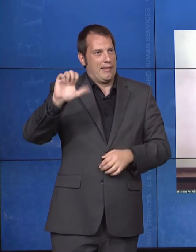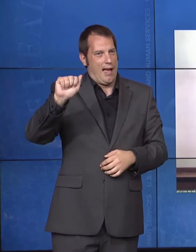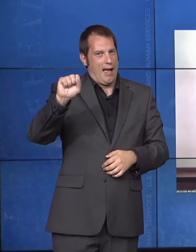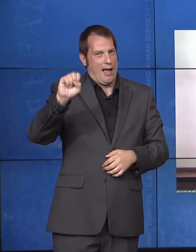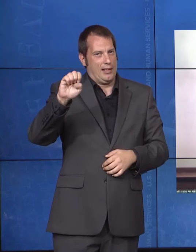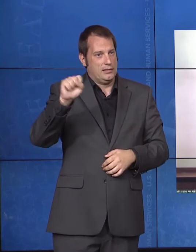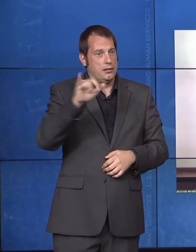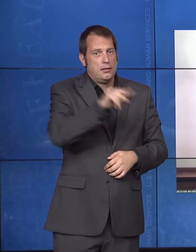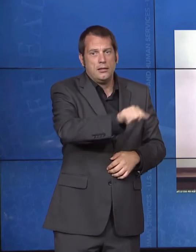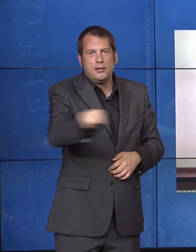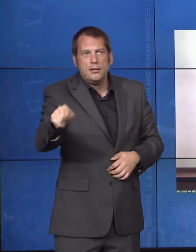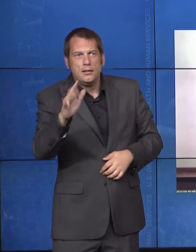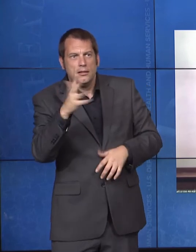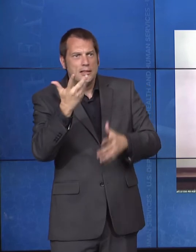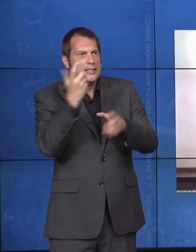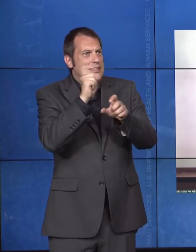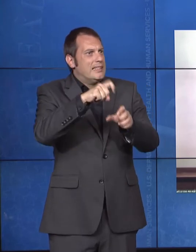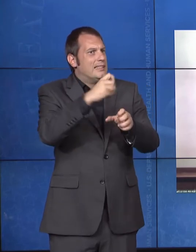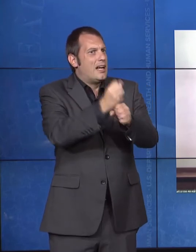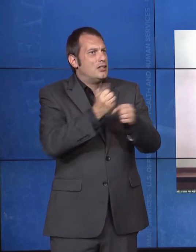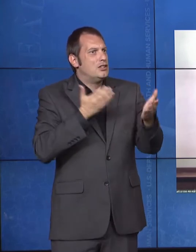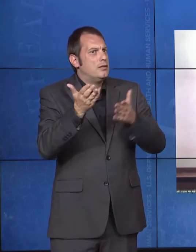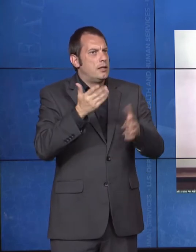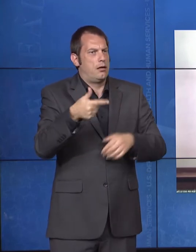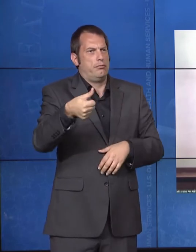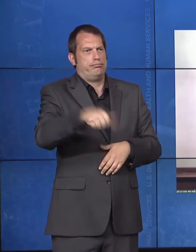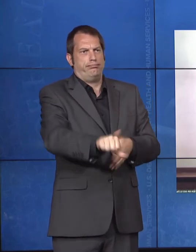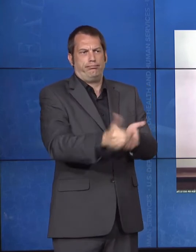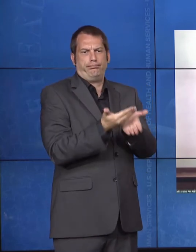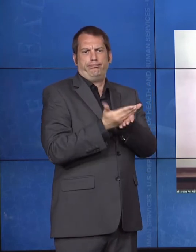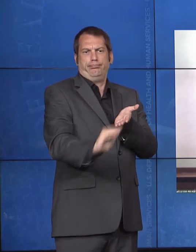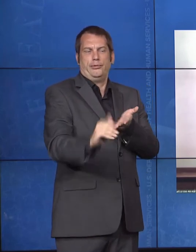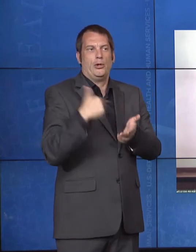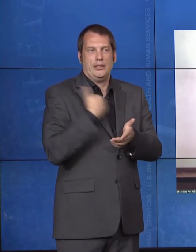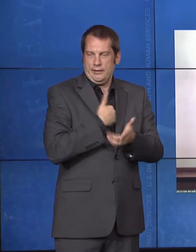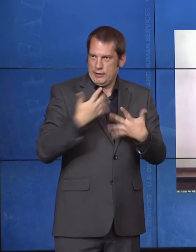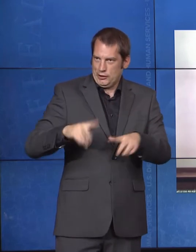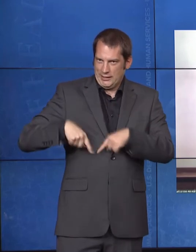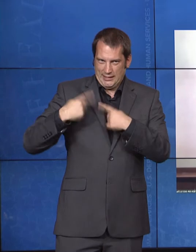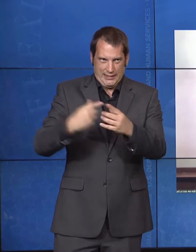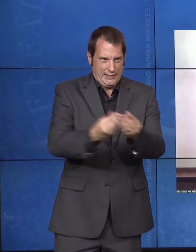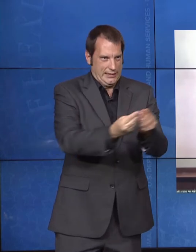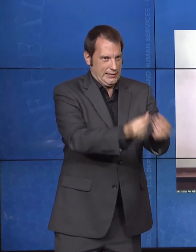with an intellectual disability was deemed ineligible for a heart transplant solely because